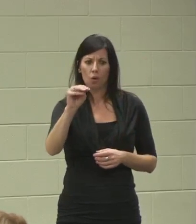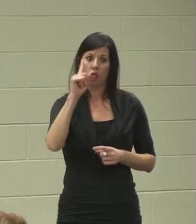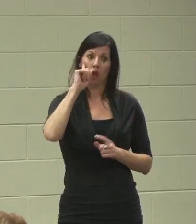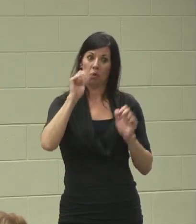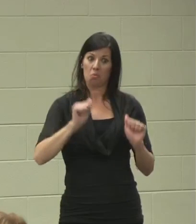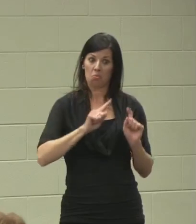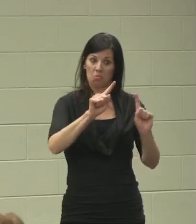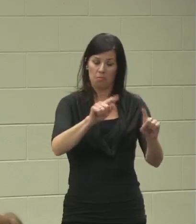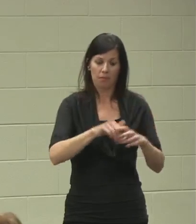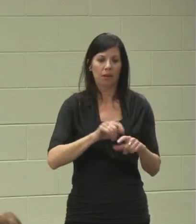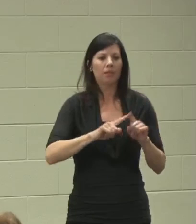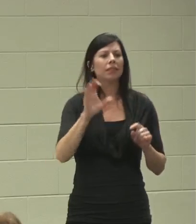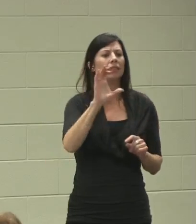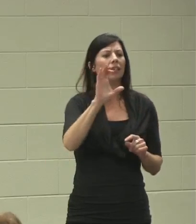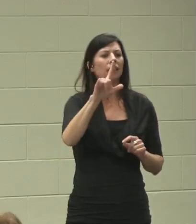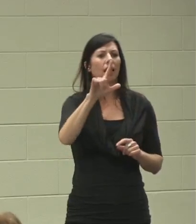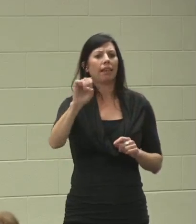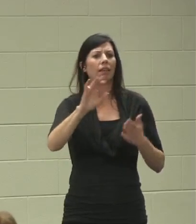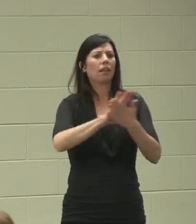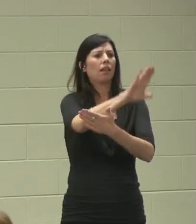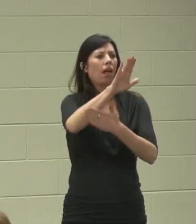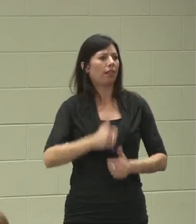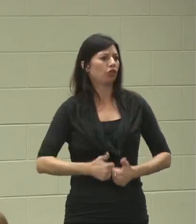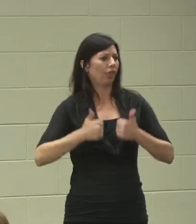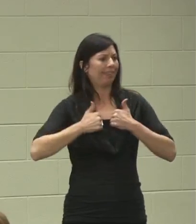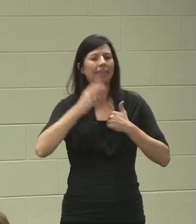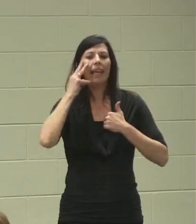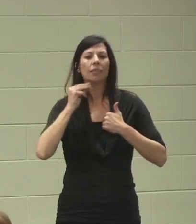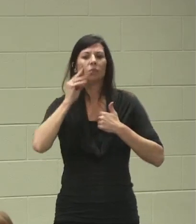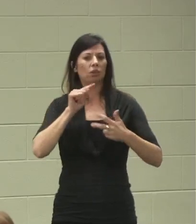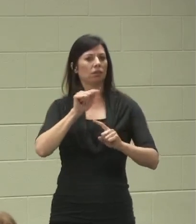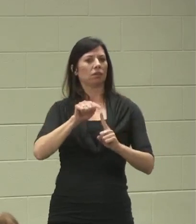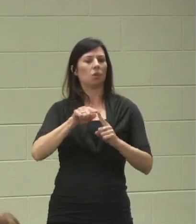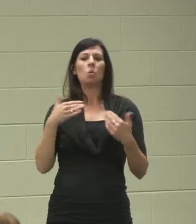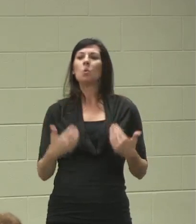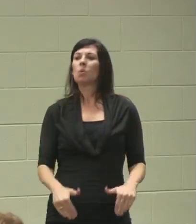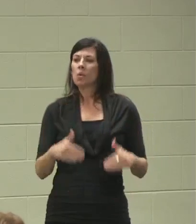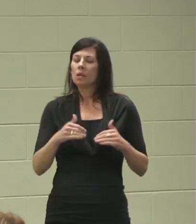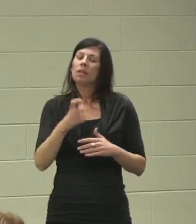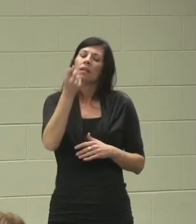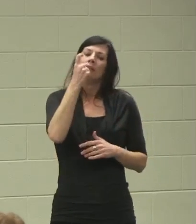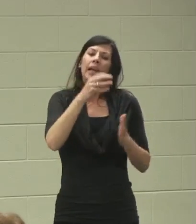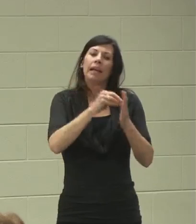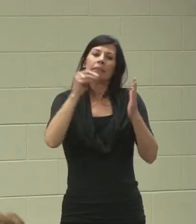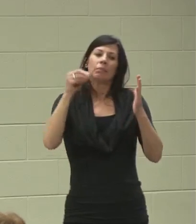But CLE, which is the College Living Experience came up, and it's pretty expensive program,